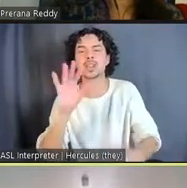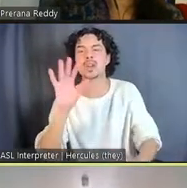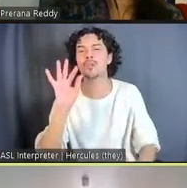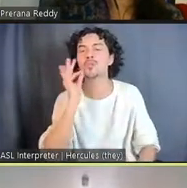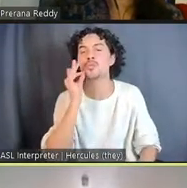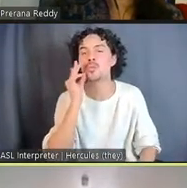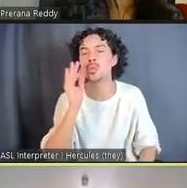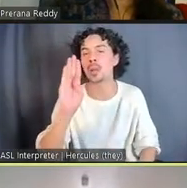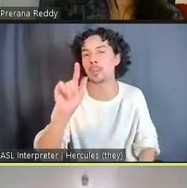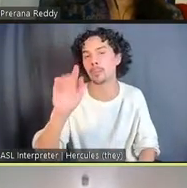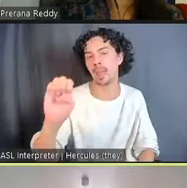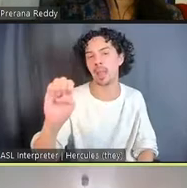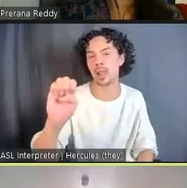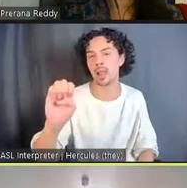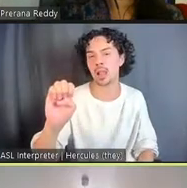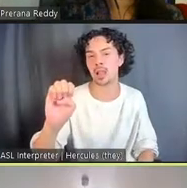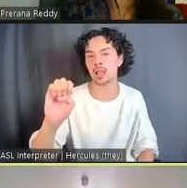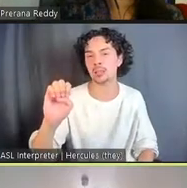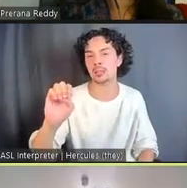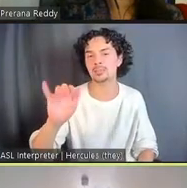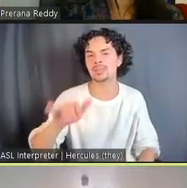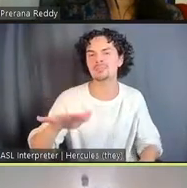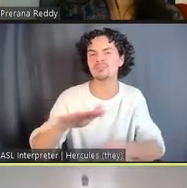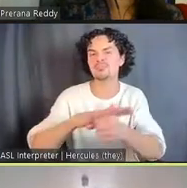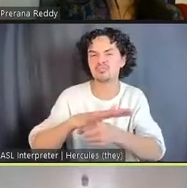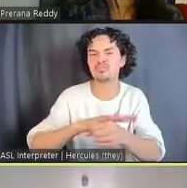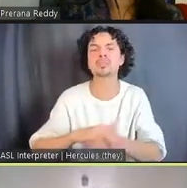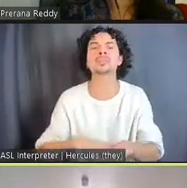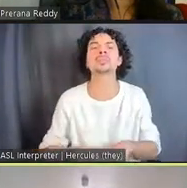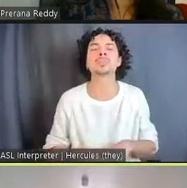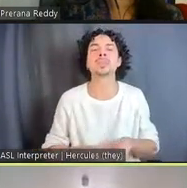And this center has a restaurant that trains low wage restaurant workers to